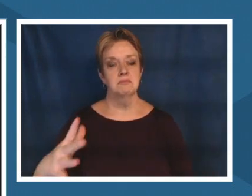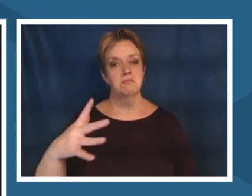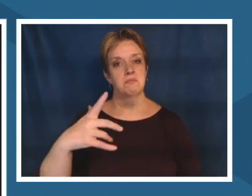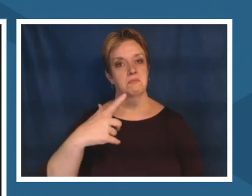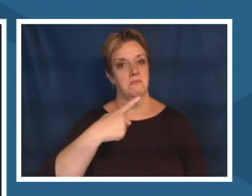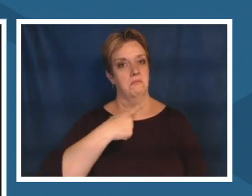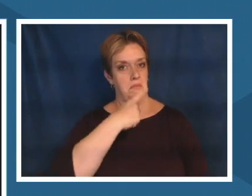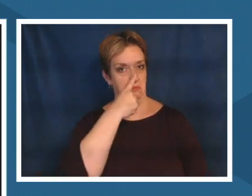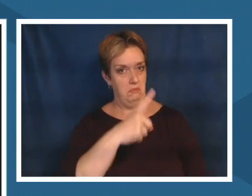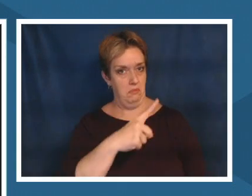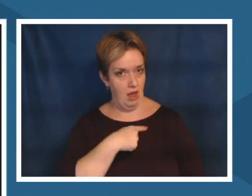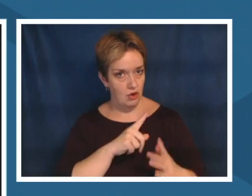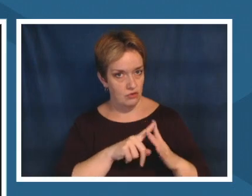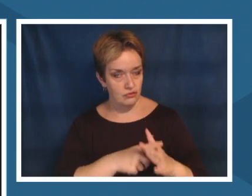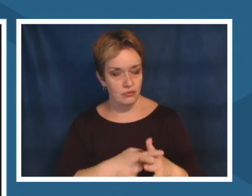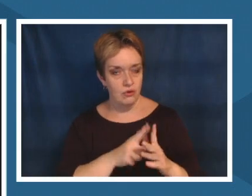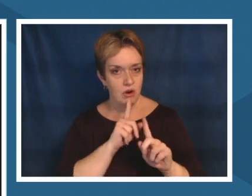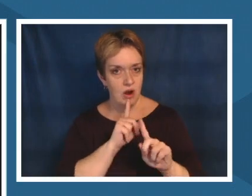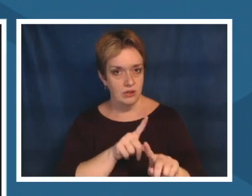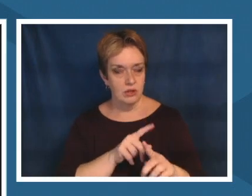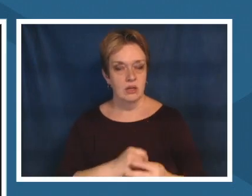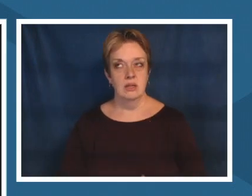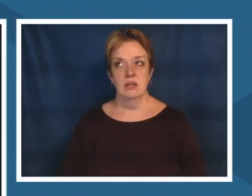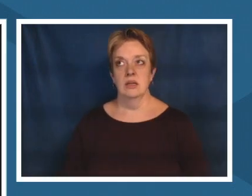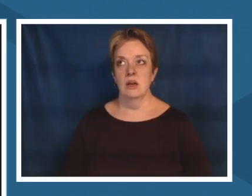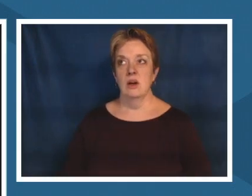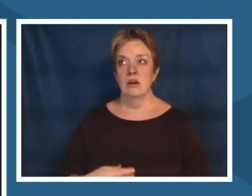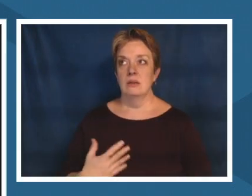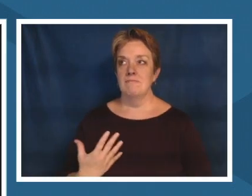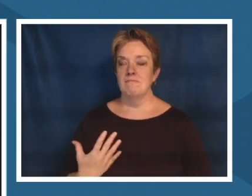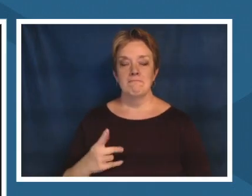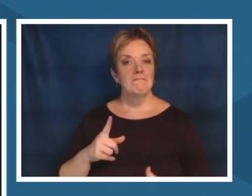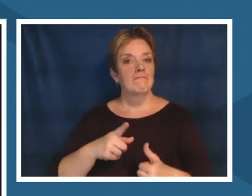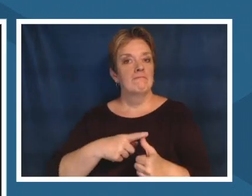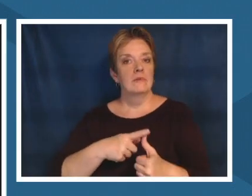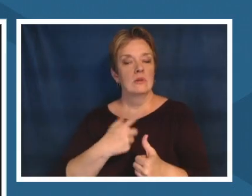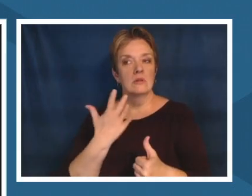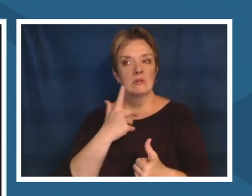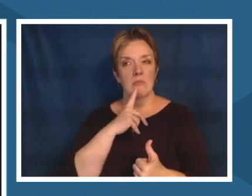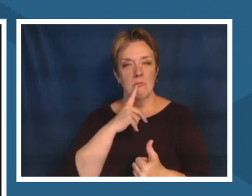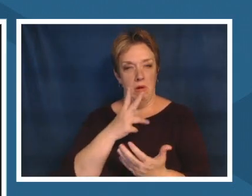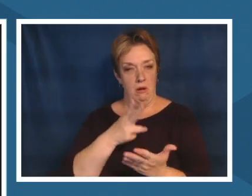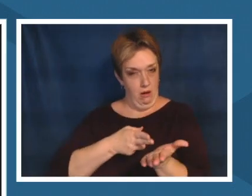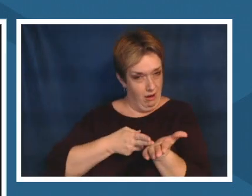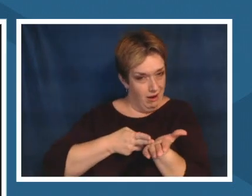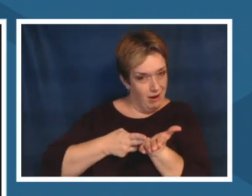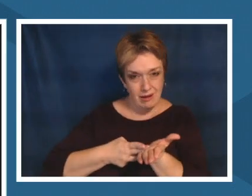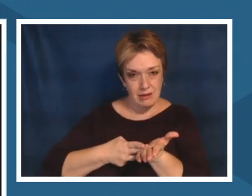one thing is being very honest with students